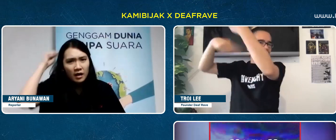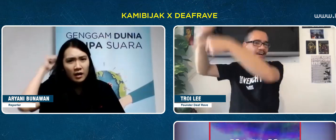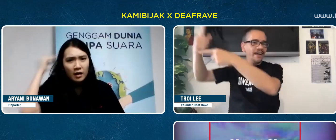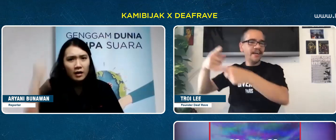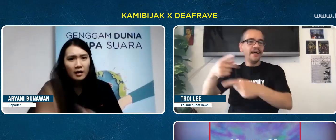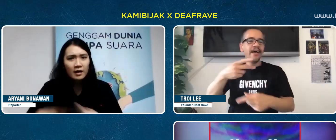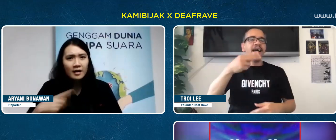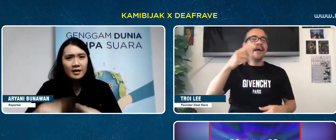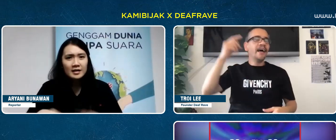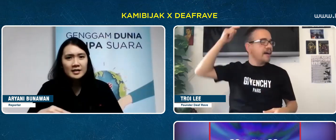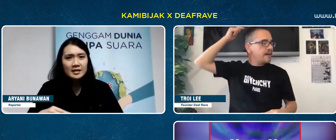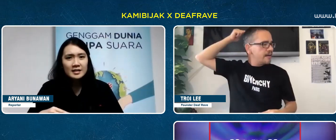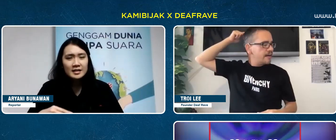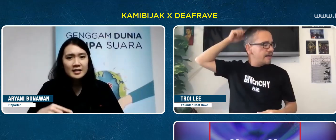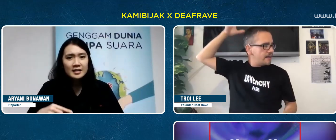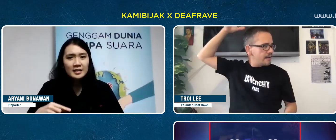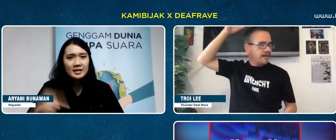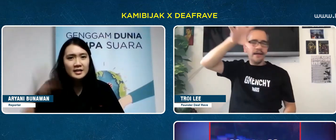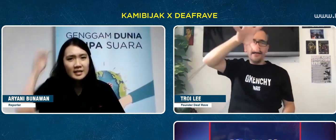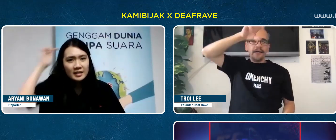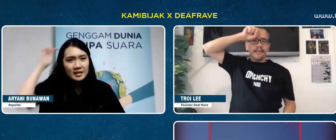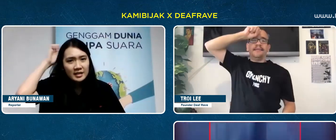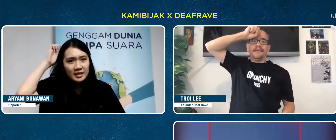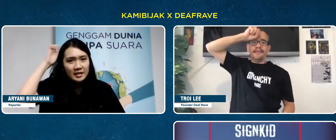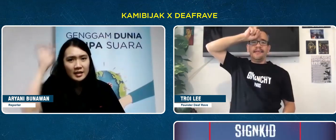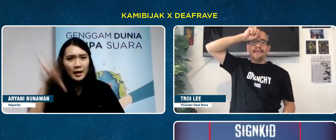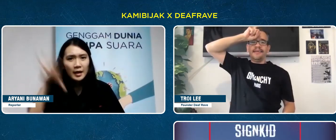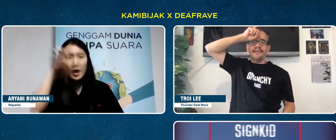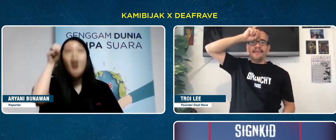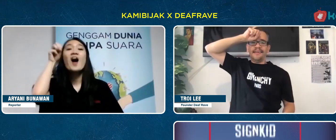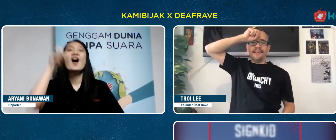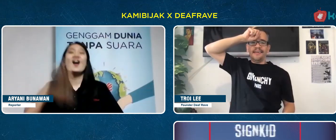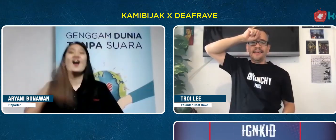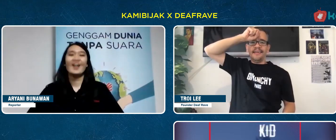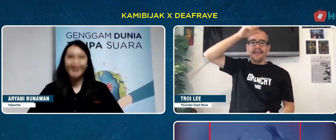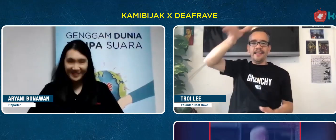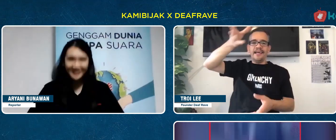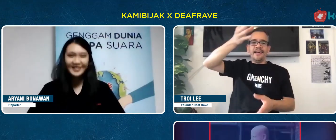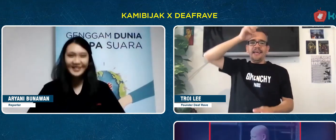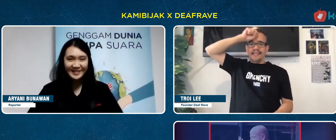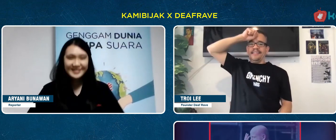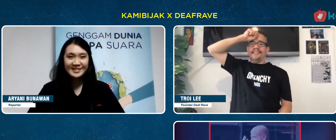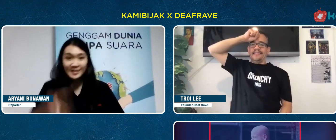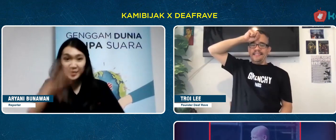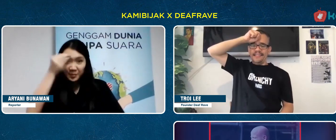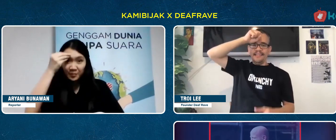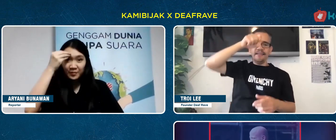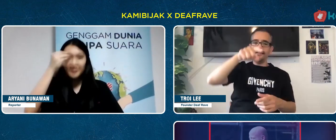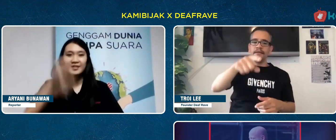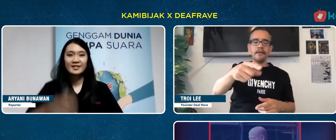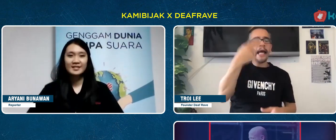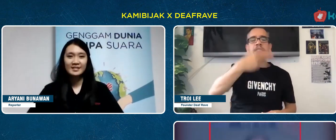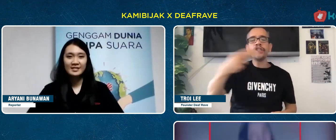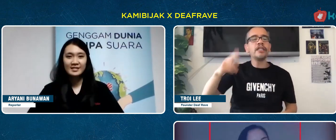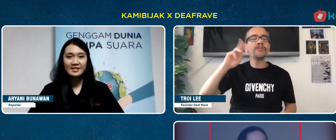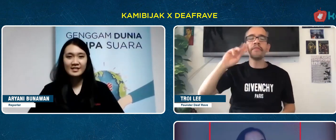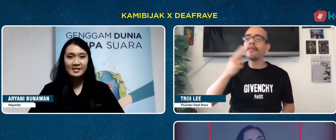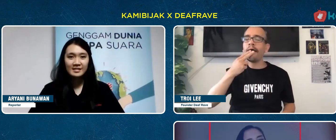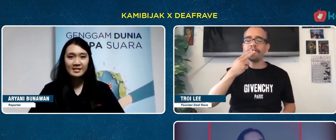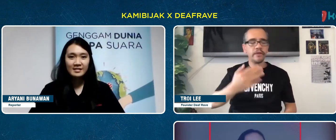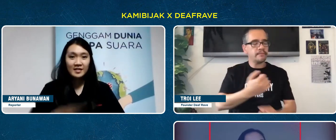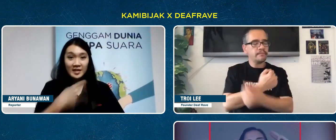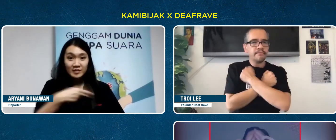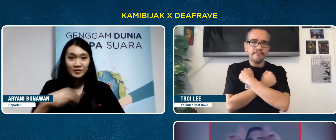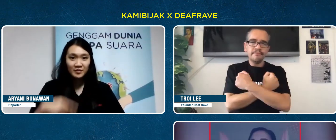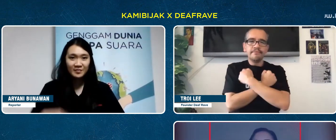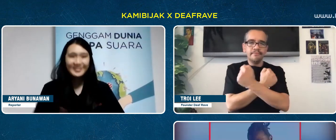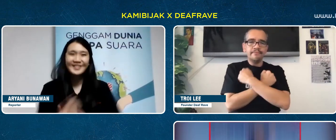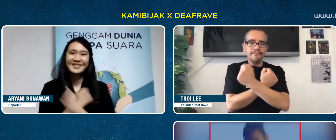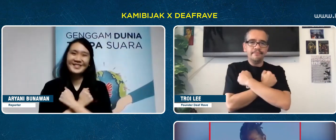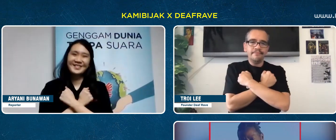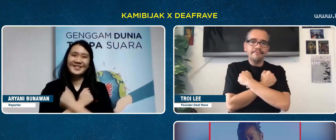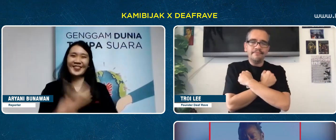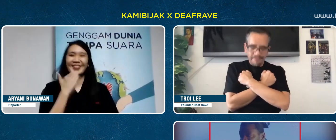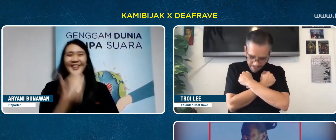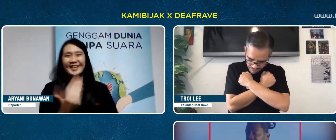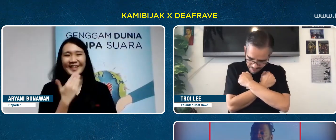I love Indonesian Deaf!